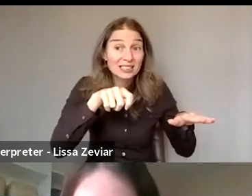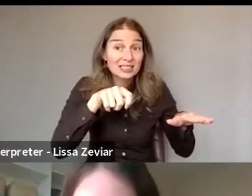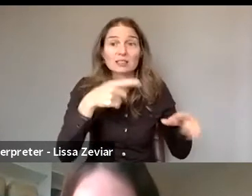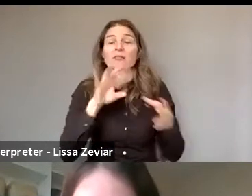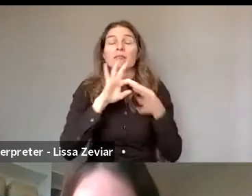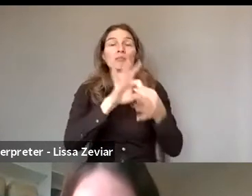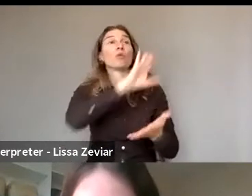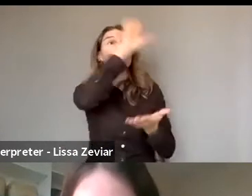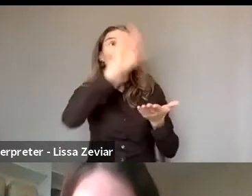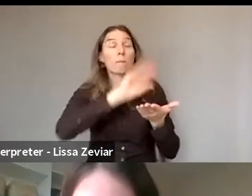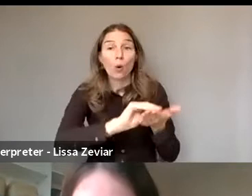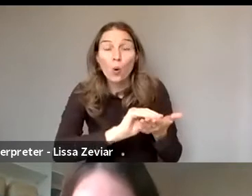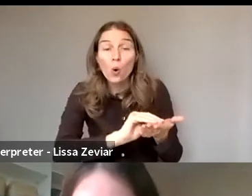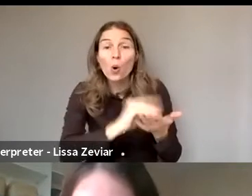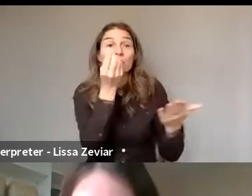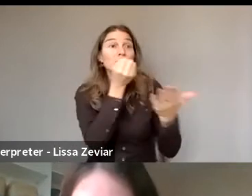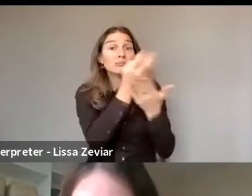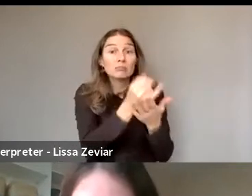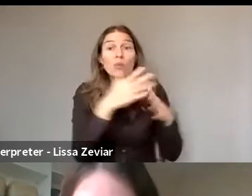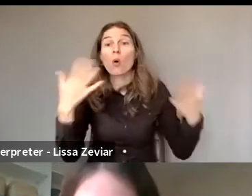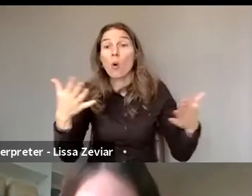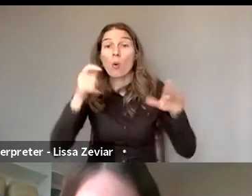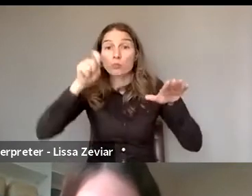investigating or prosecuting the violence?